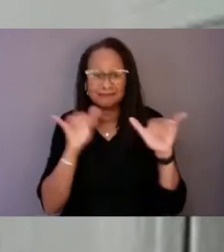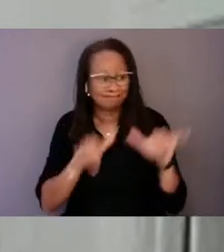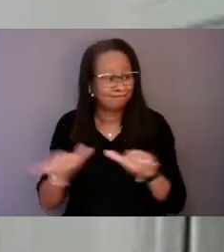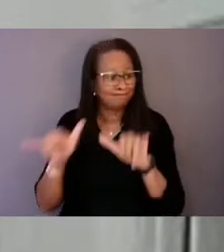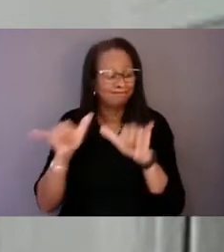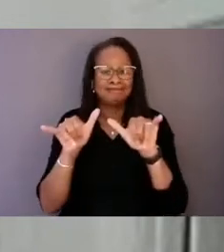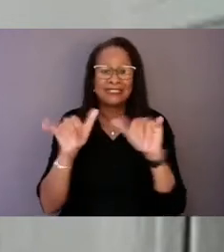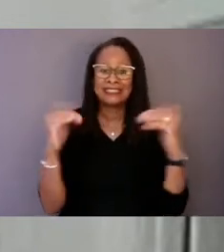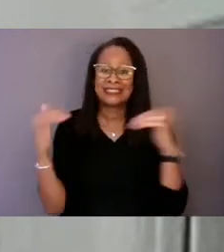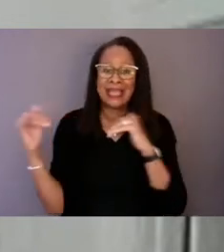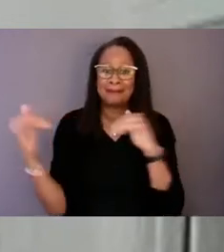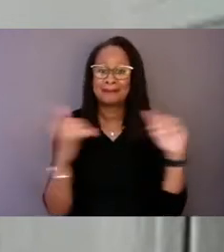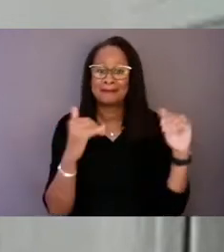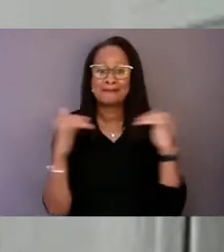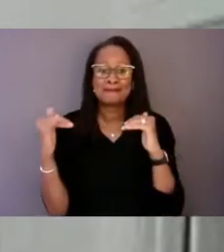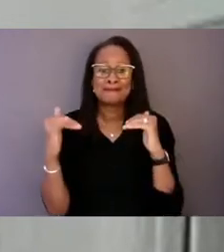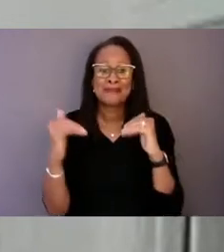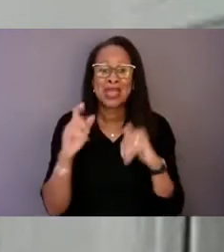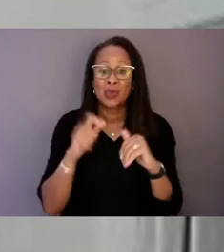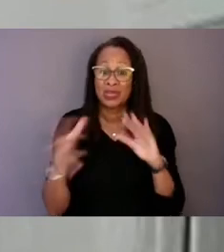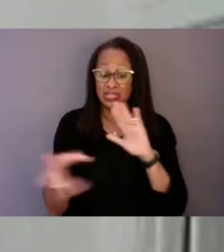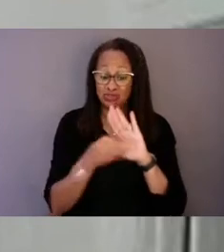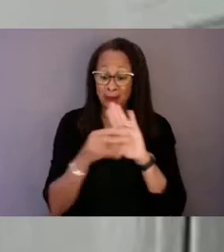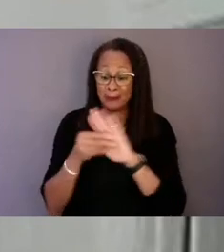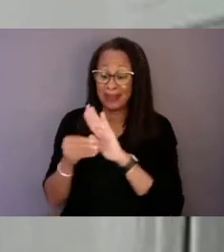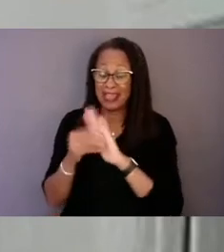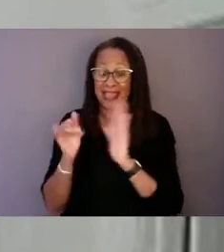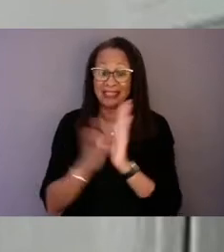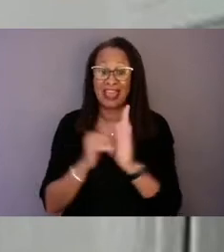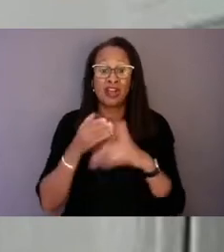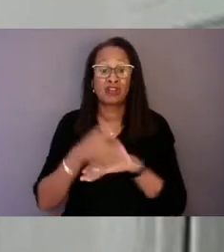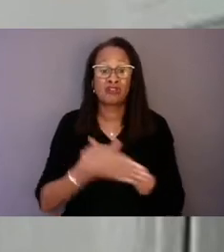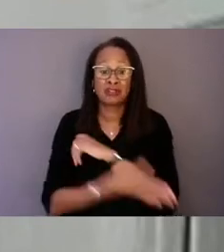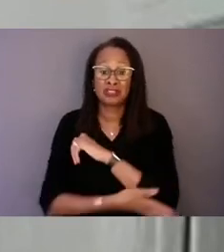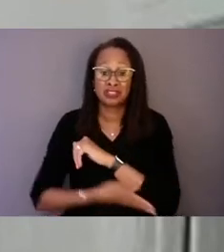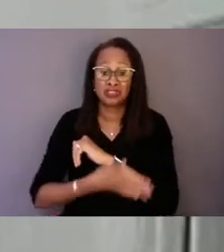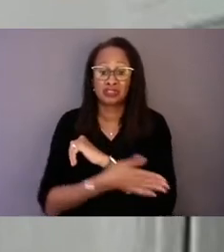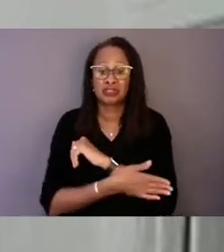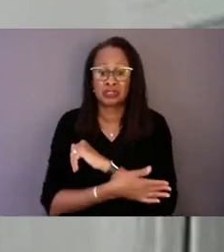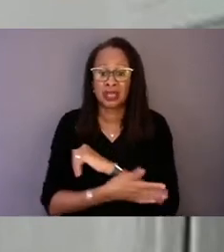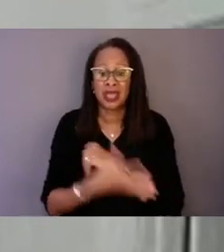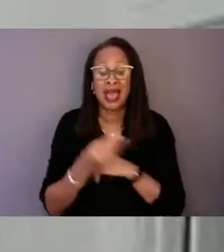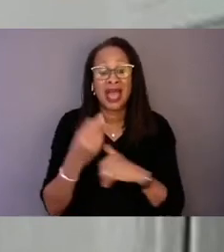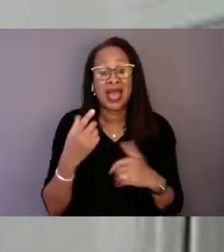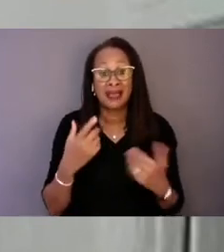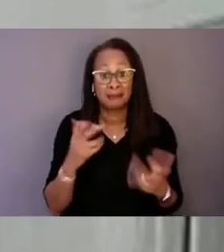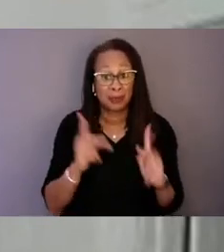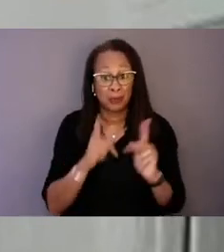We need to replicate that across the country and those of us who are advocating,